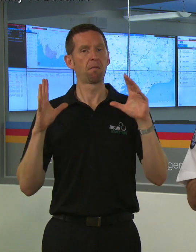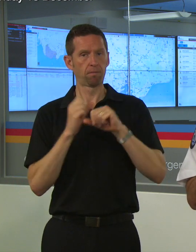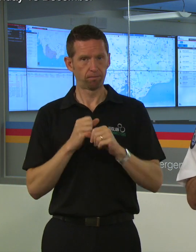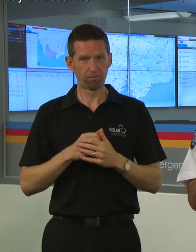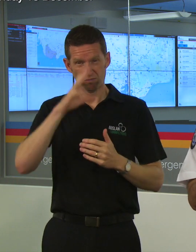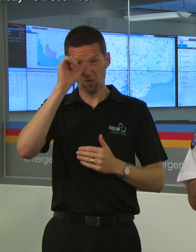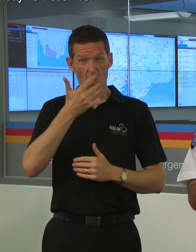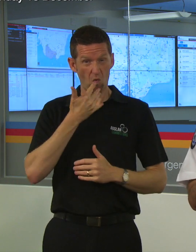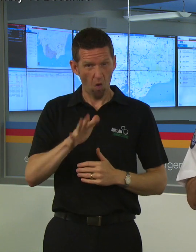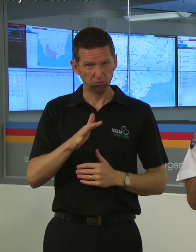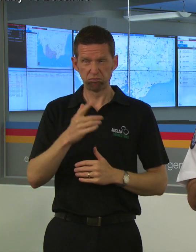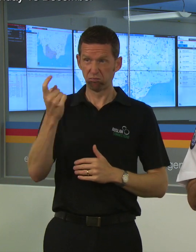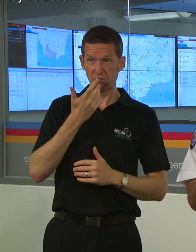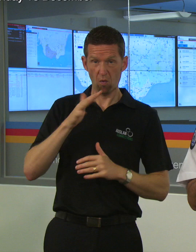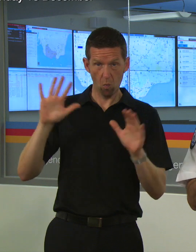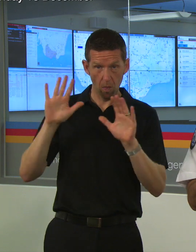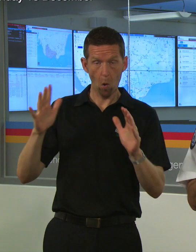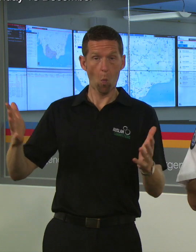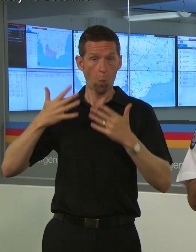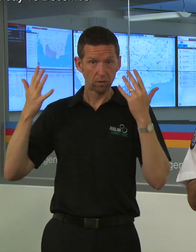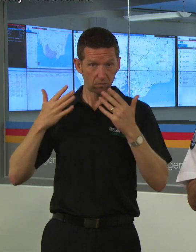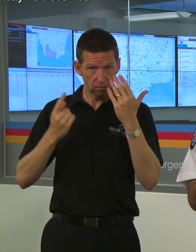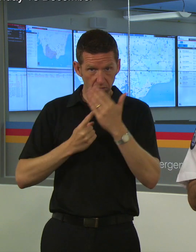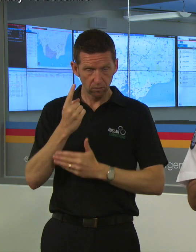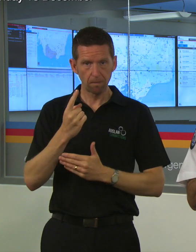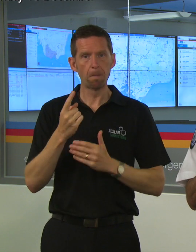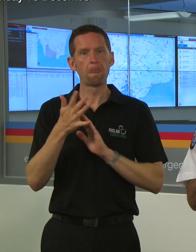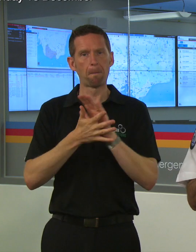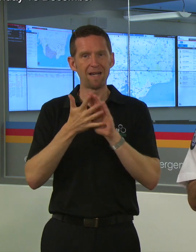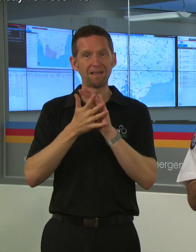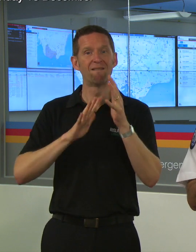Hot weather with some wind which makes us see the fire danger up